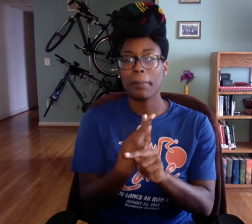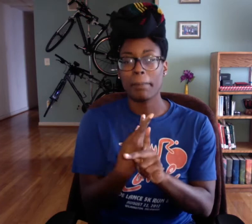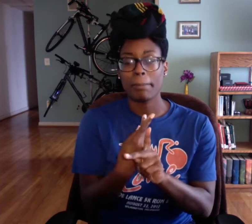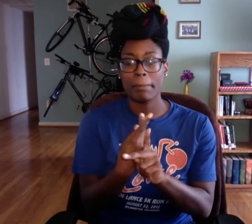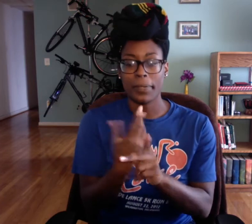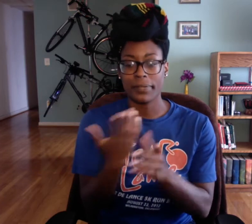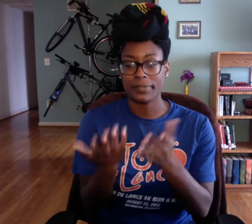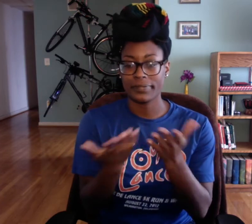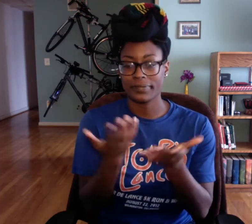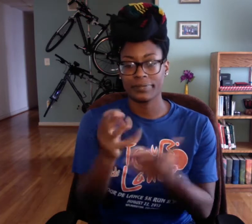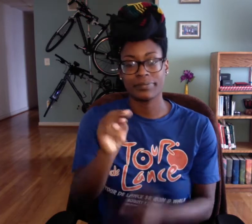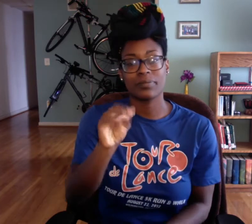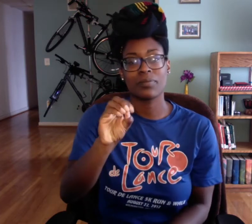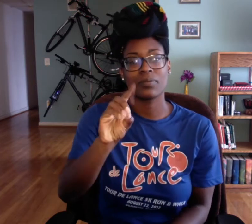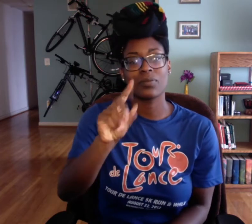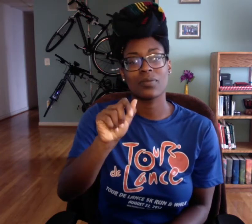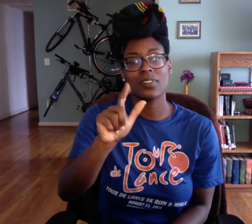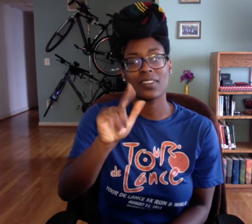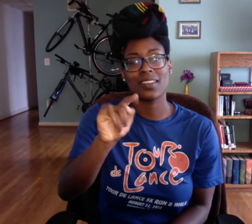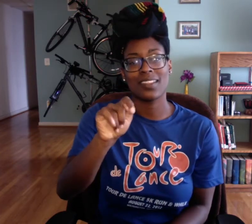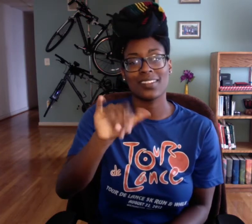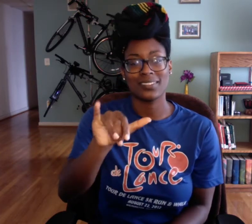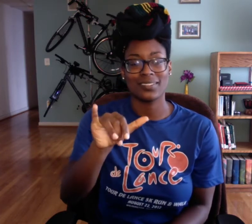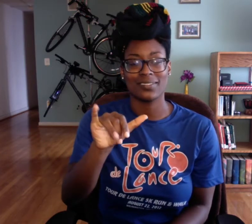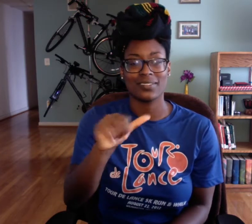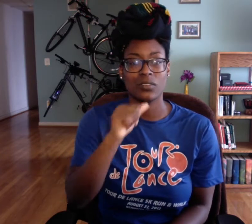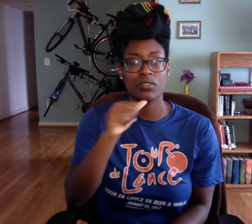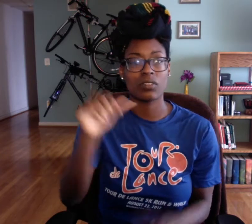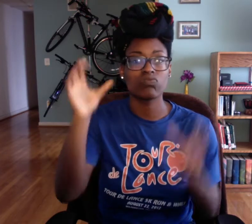It's just a different... it's just a different modality.